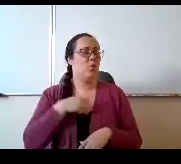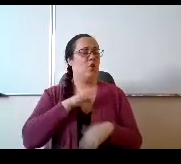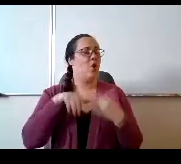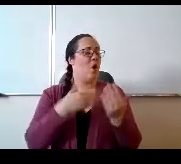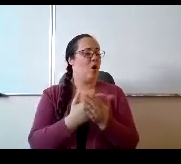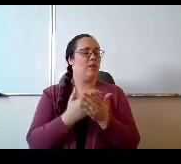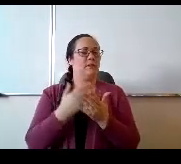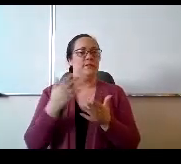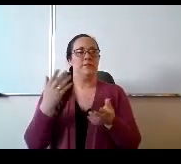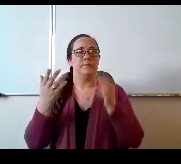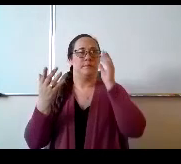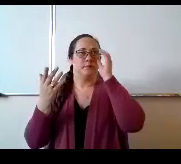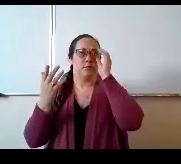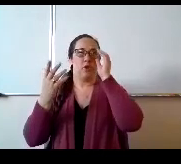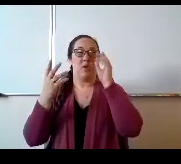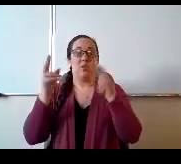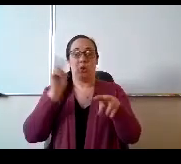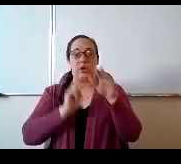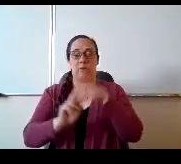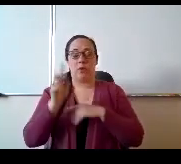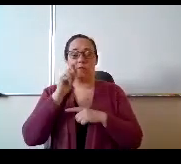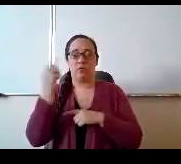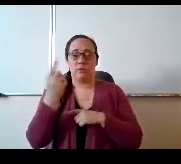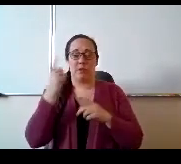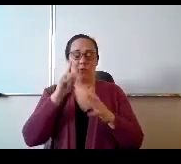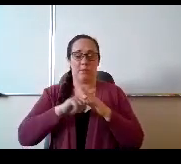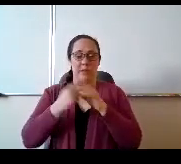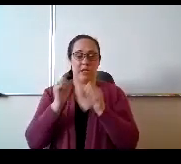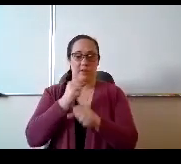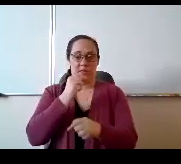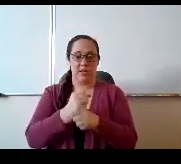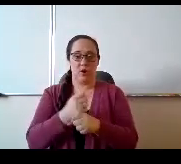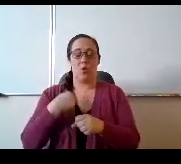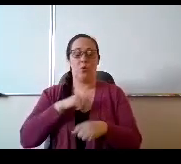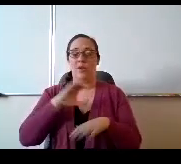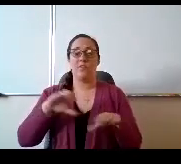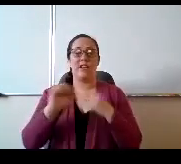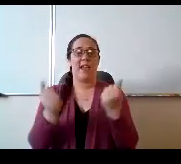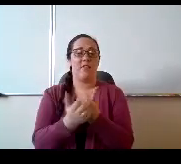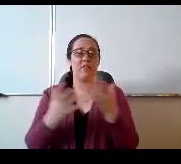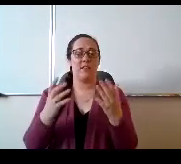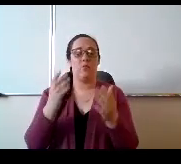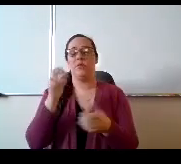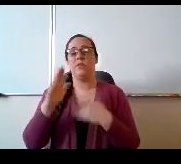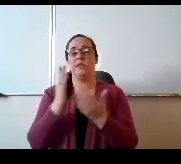our incoming 6th grade classes that were unable to do the way we've done it before this year.